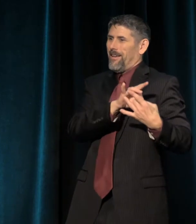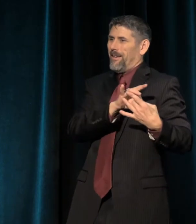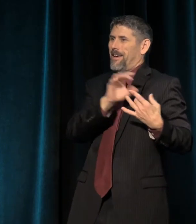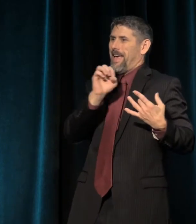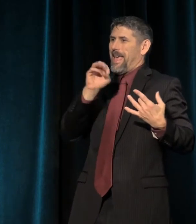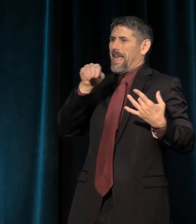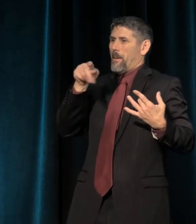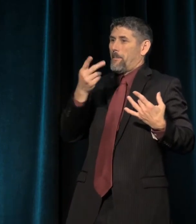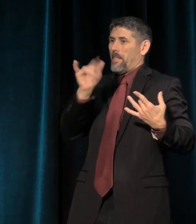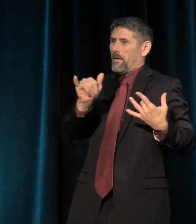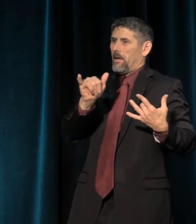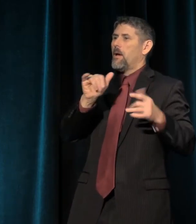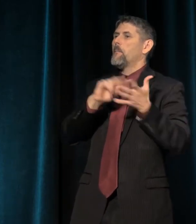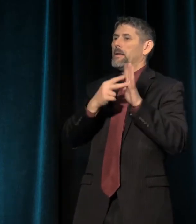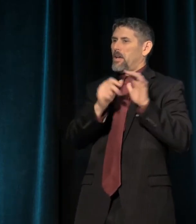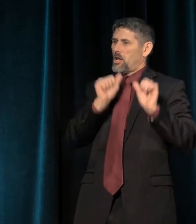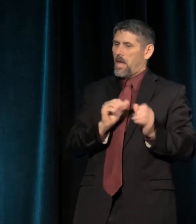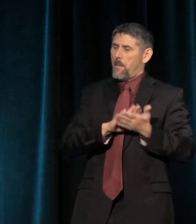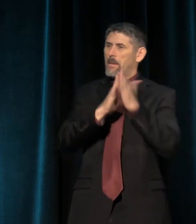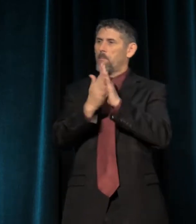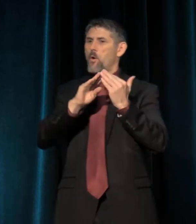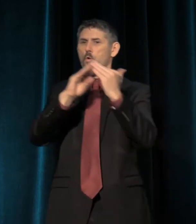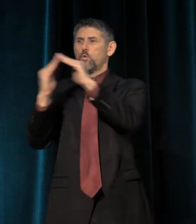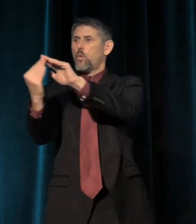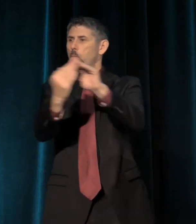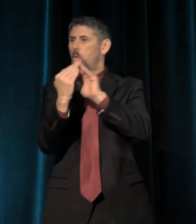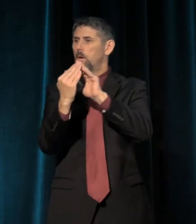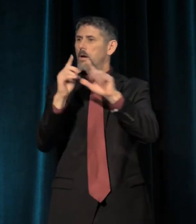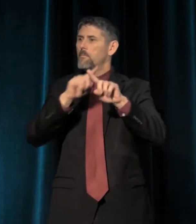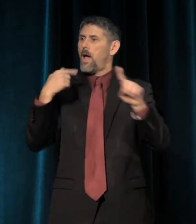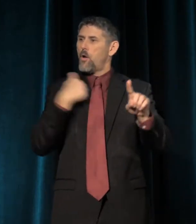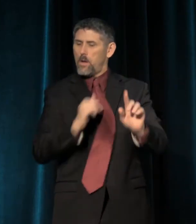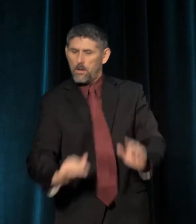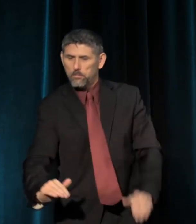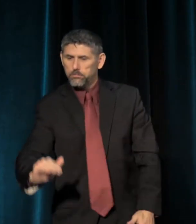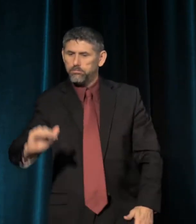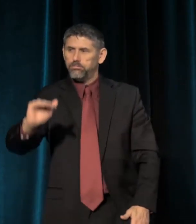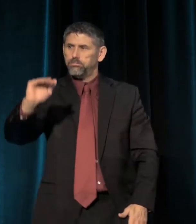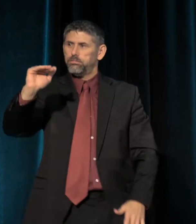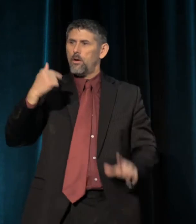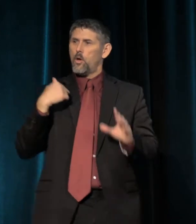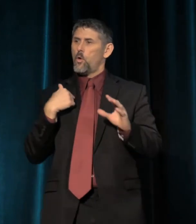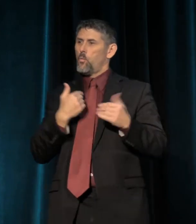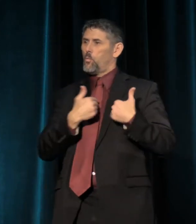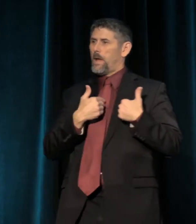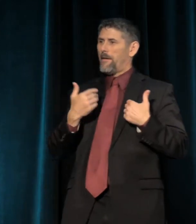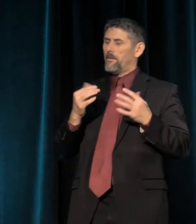But as we get older, we humans sometimes begin to attach meaning to difference,